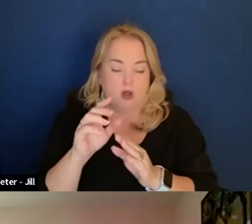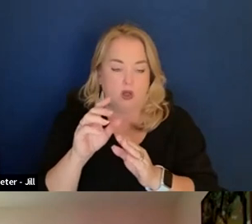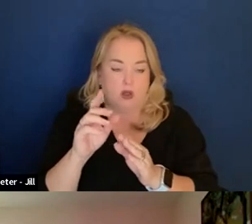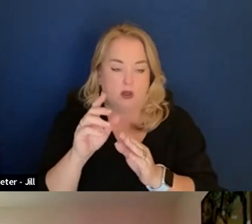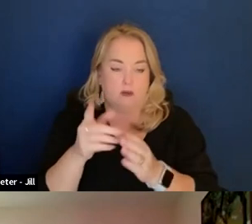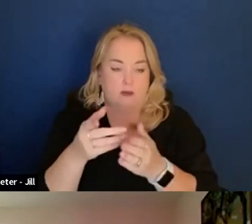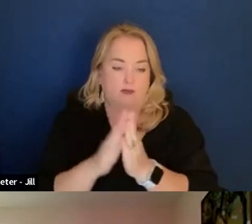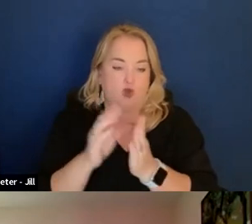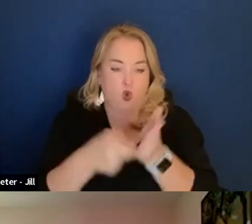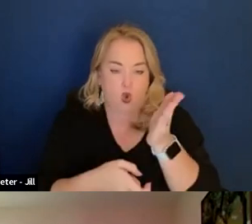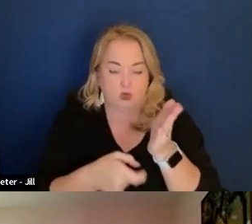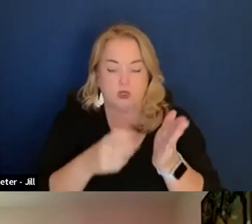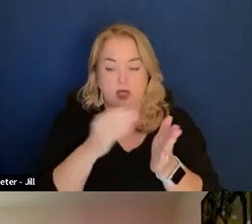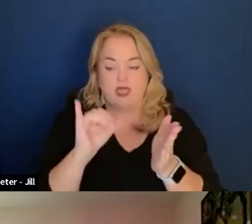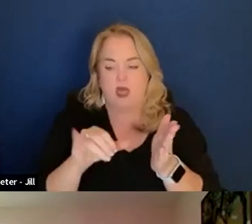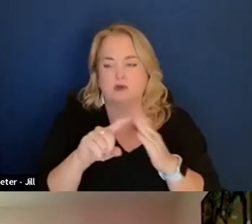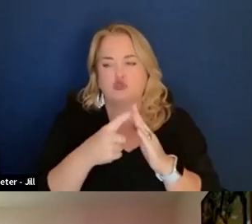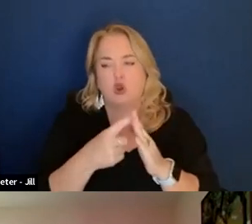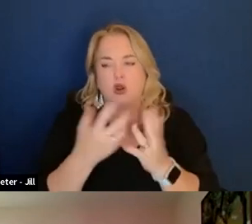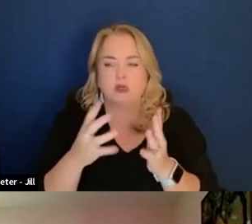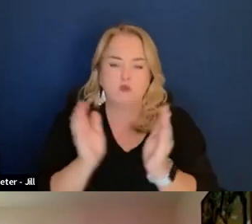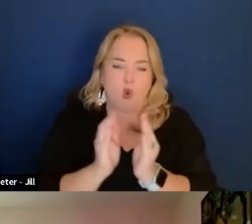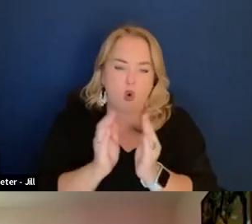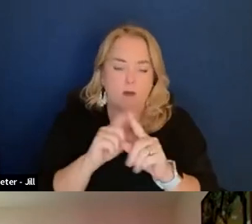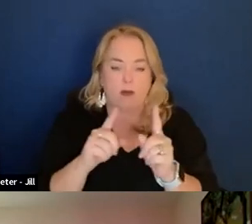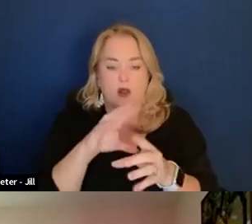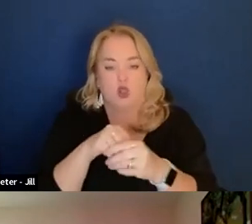It started out small but grew to include more and more clauses.